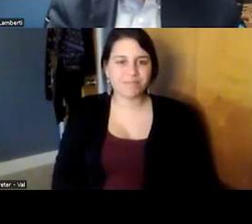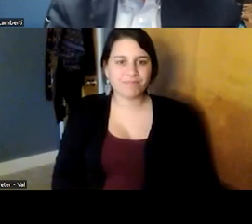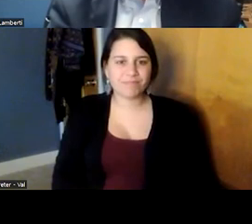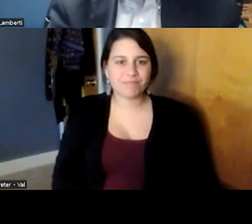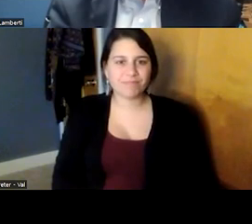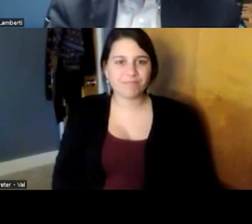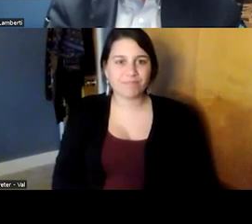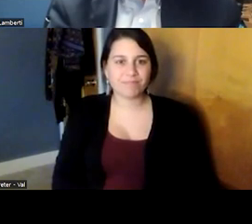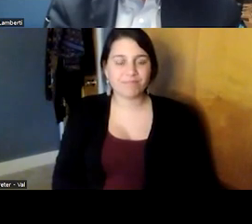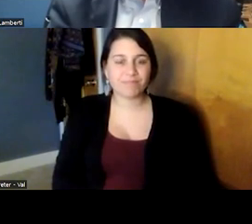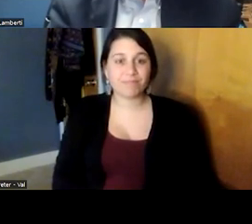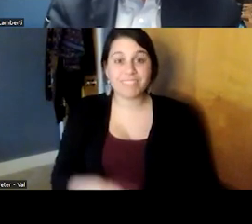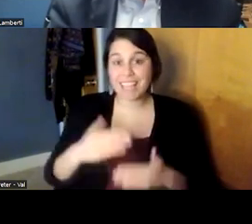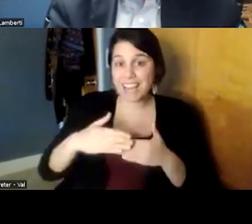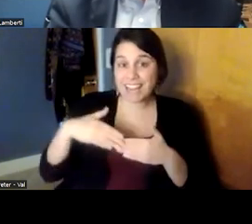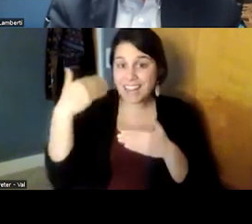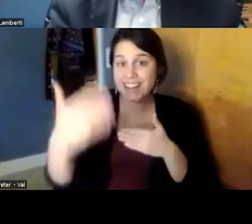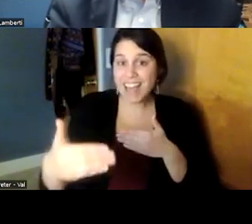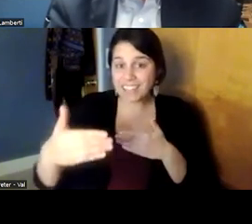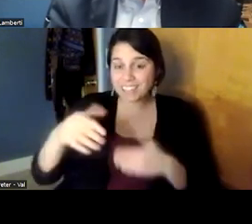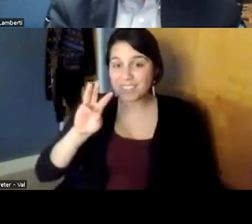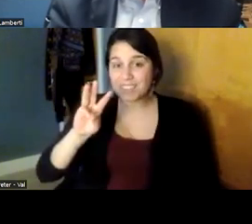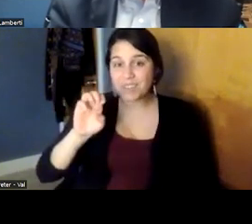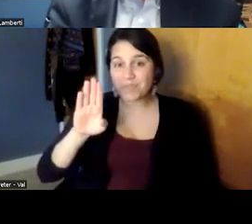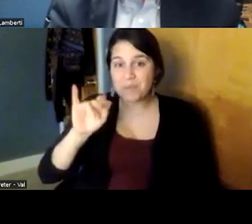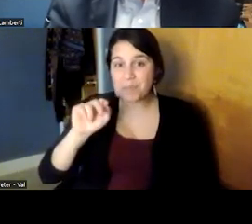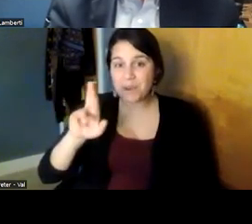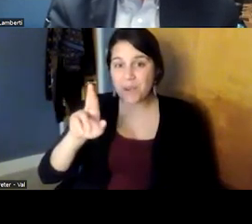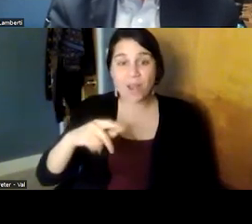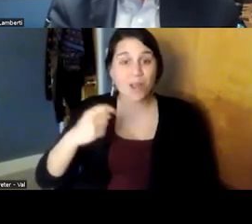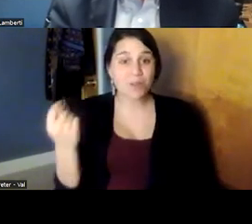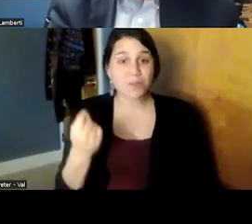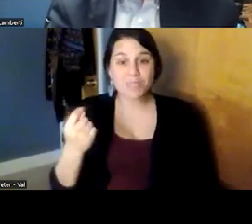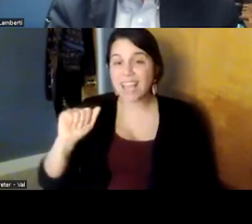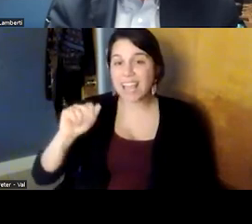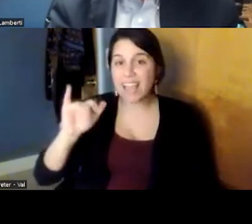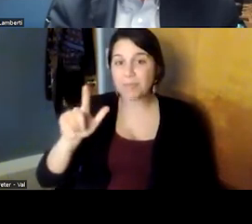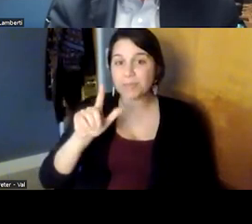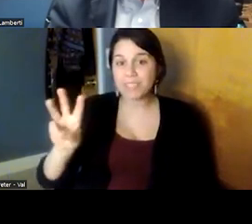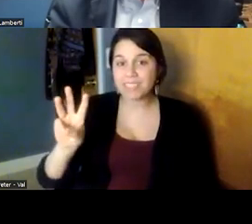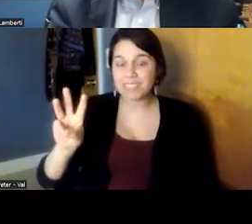next seminar our next webinar rather is going to be on tuesday april 26 and it's bio psychosocial